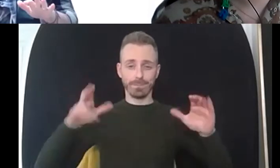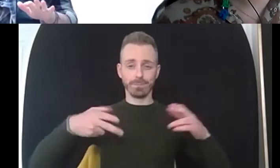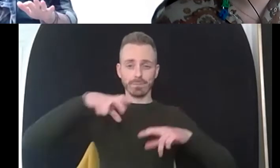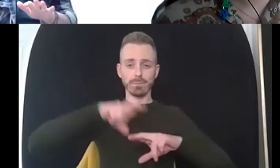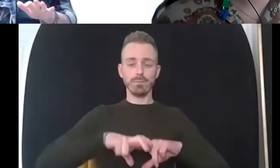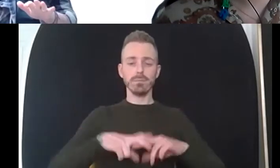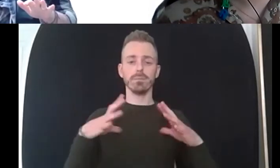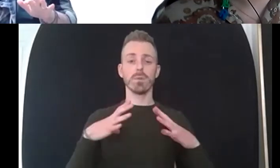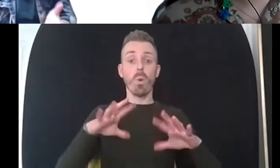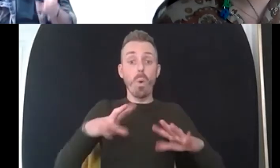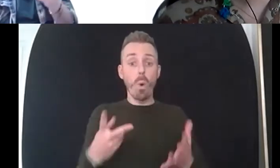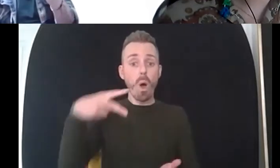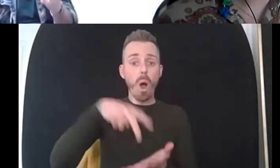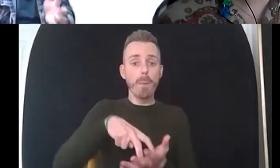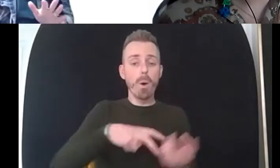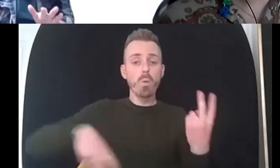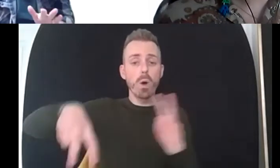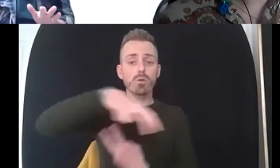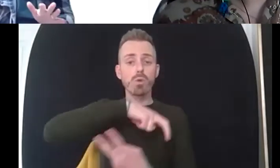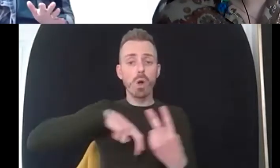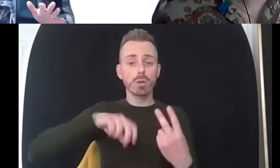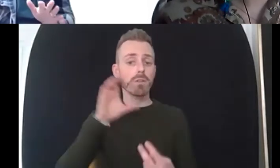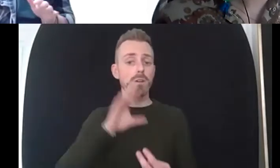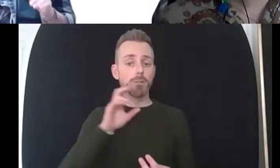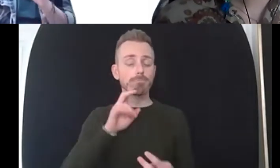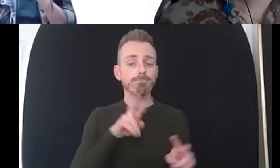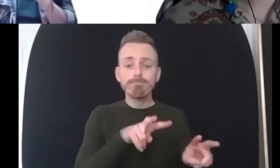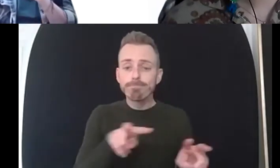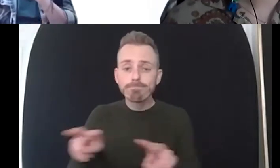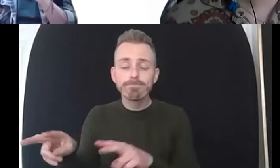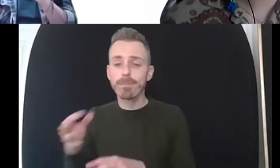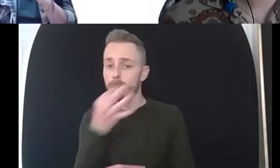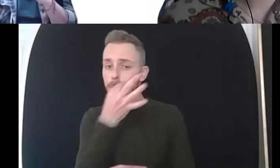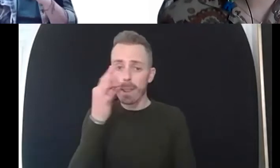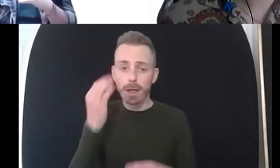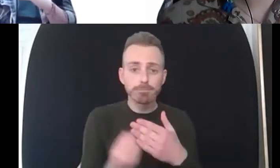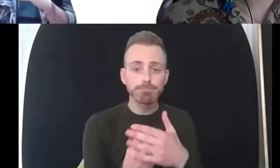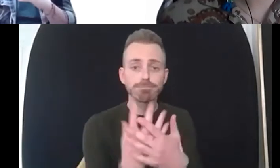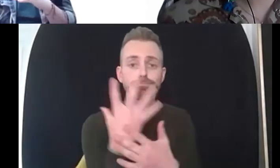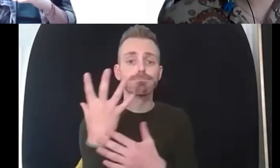and see if anything's actually coming up now and growing um and so that grounding can be